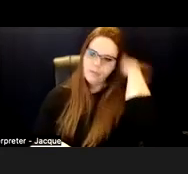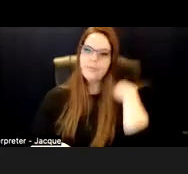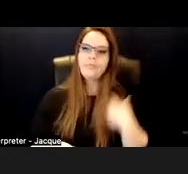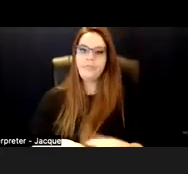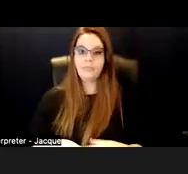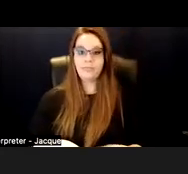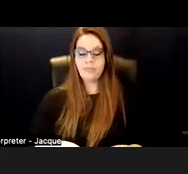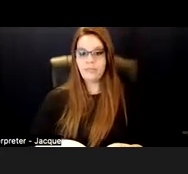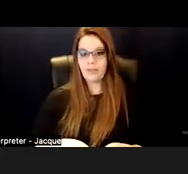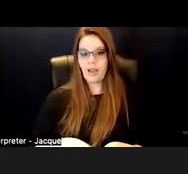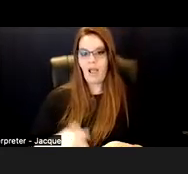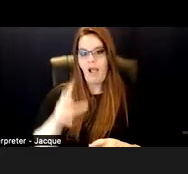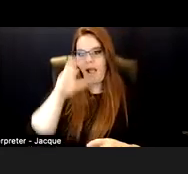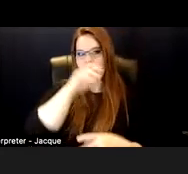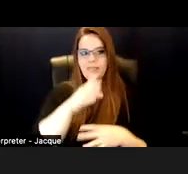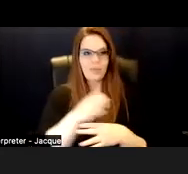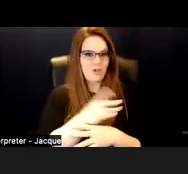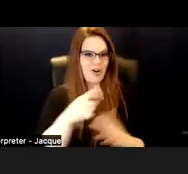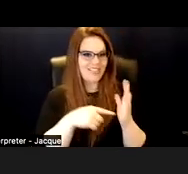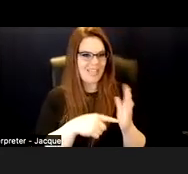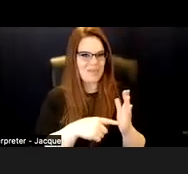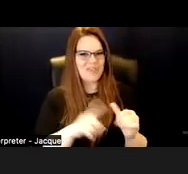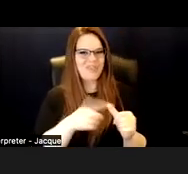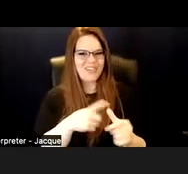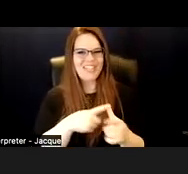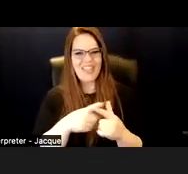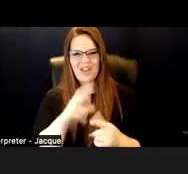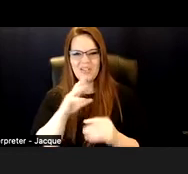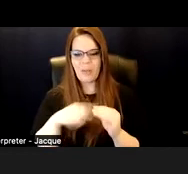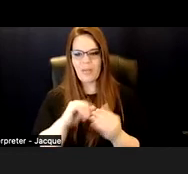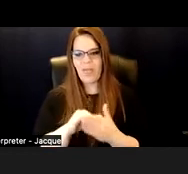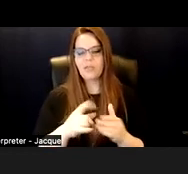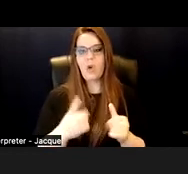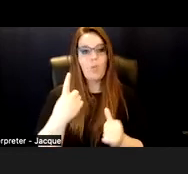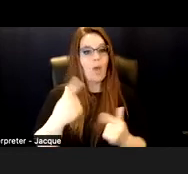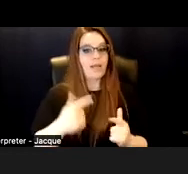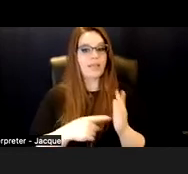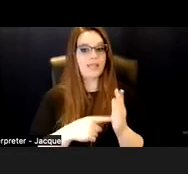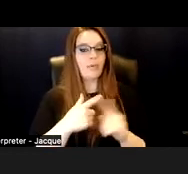well, I guess, I'm going to share an example first and then I'll talk about that. So here's an example from my life.